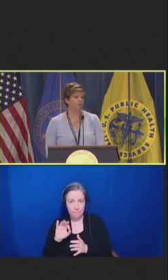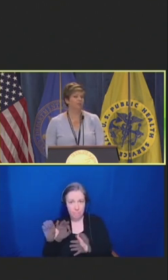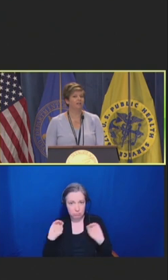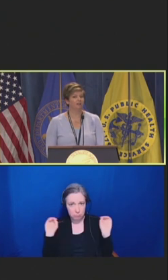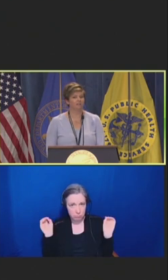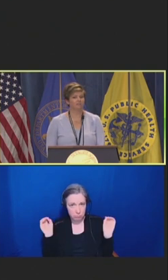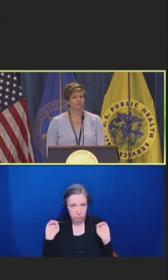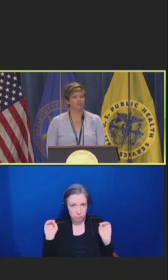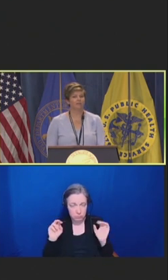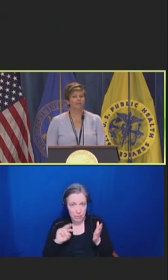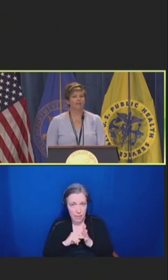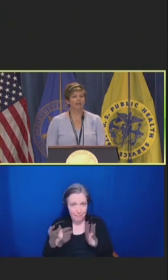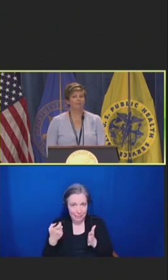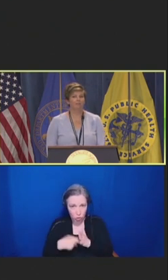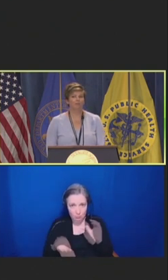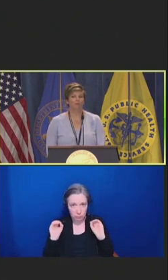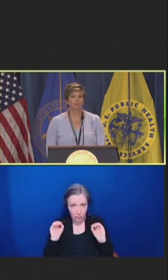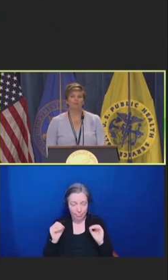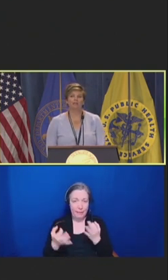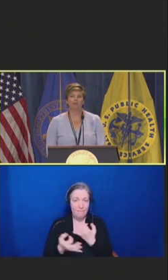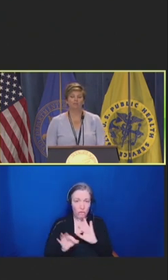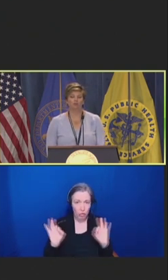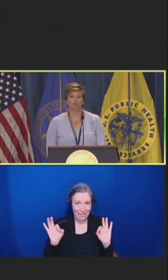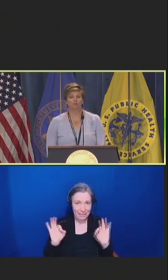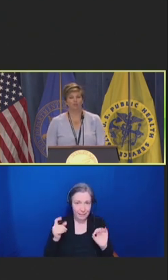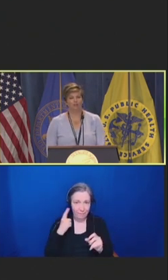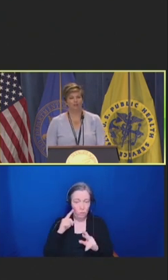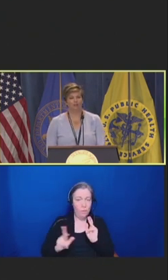at cost for people with Medicare prescription drug coverage.